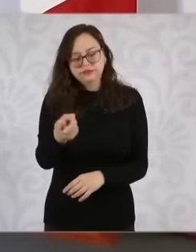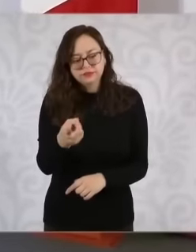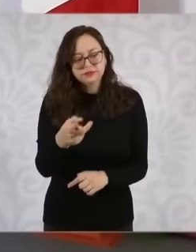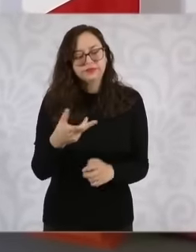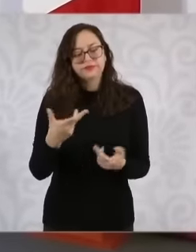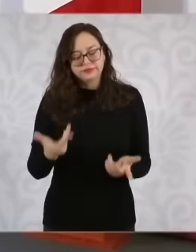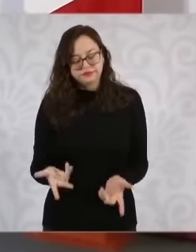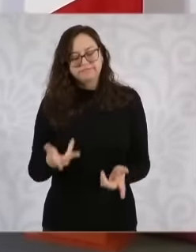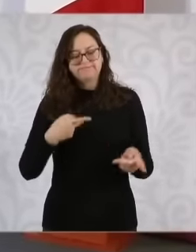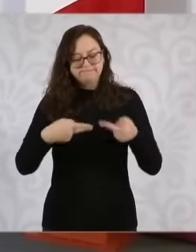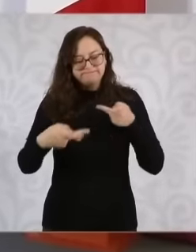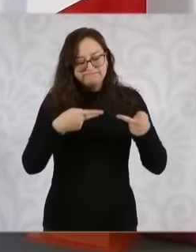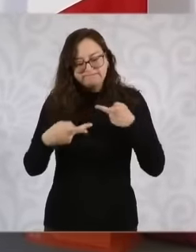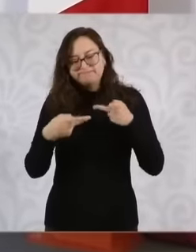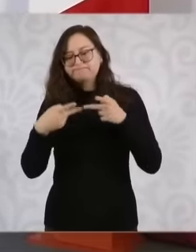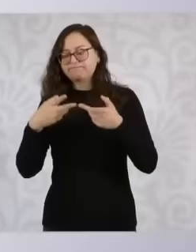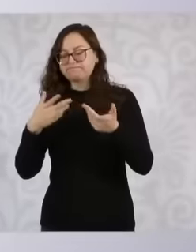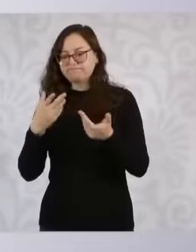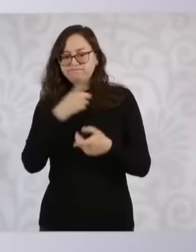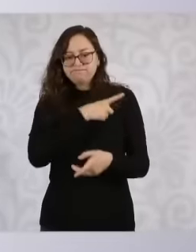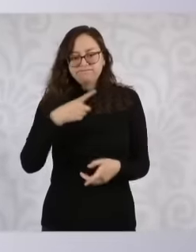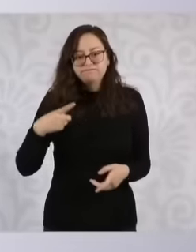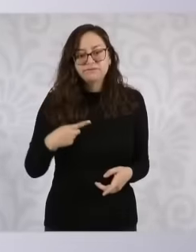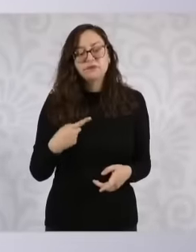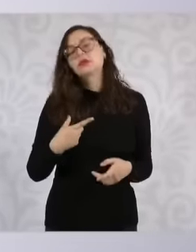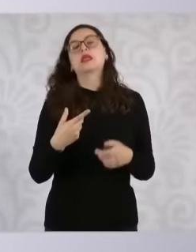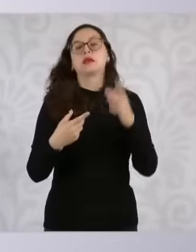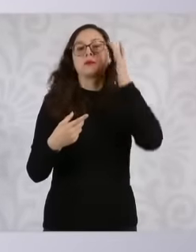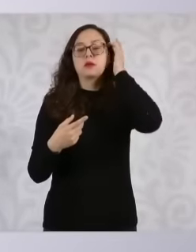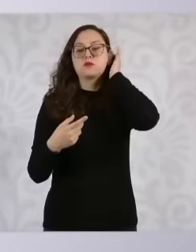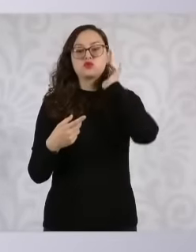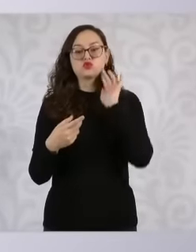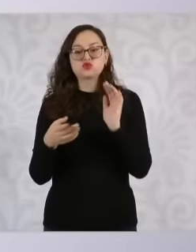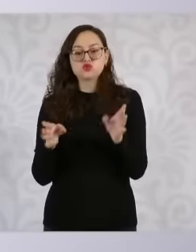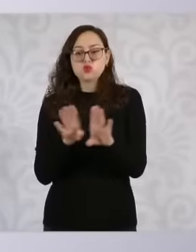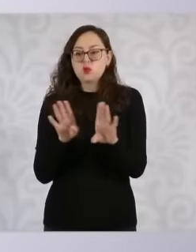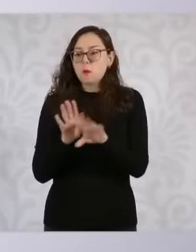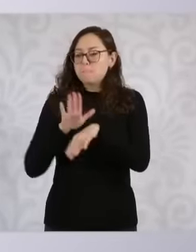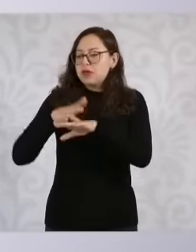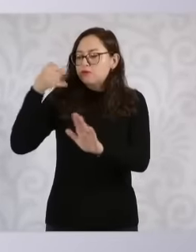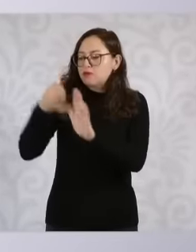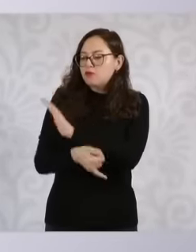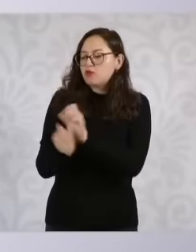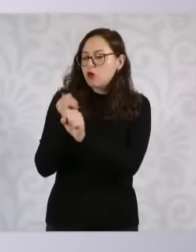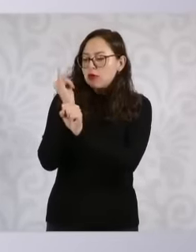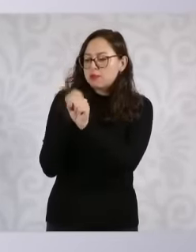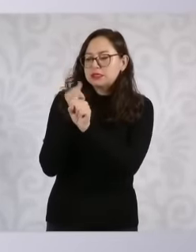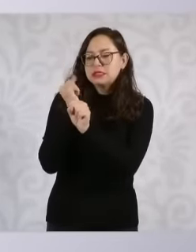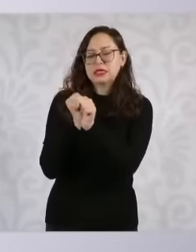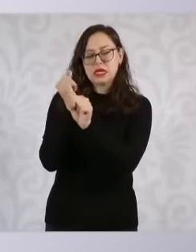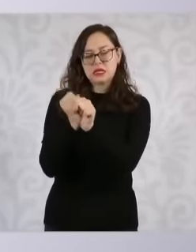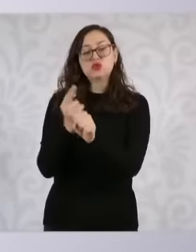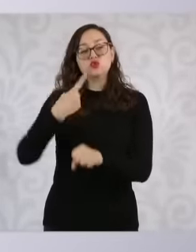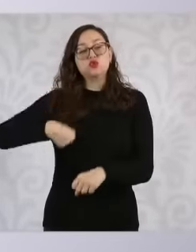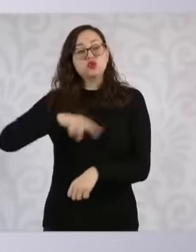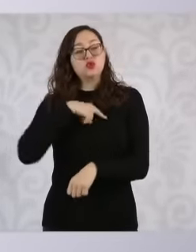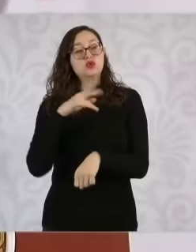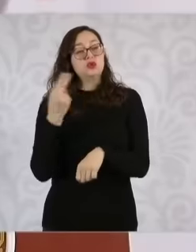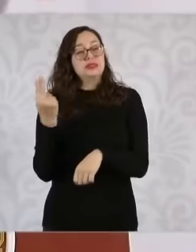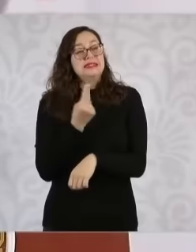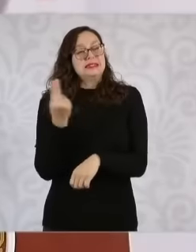campaign, is that we want to strengthen the intelligence and investigation system of the Mexican state